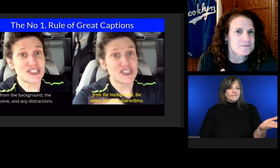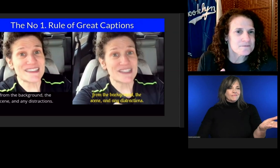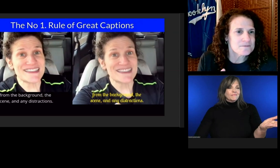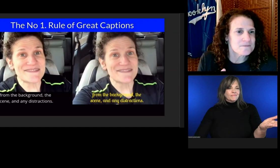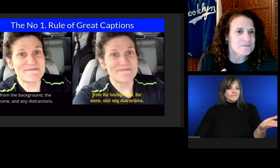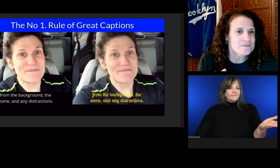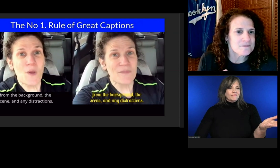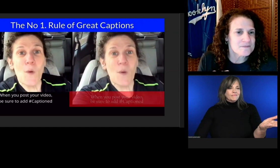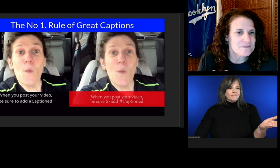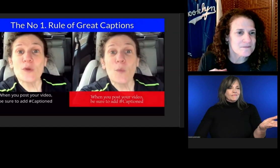distractions.